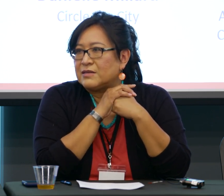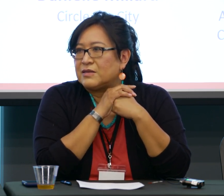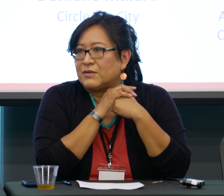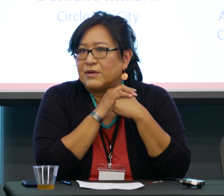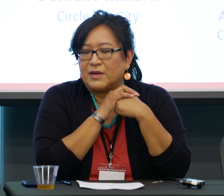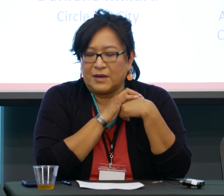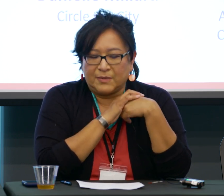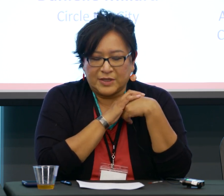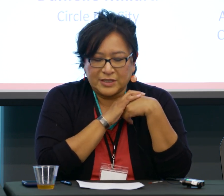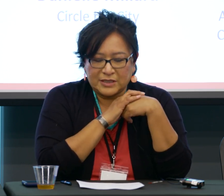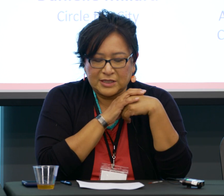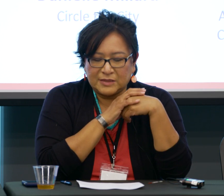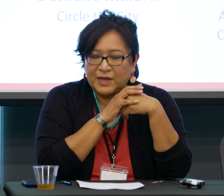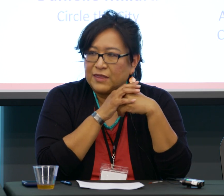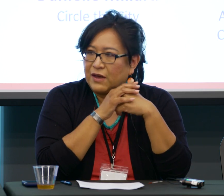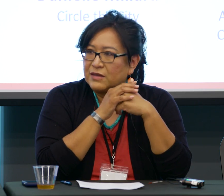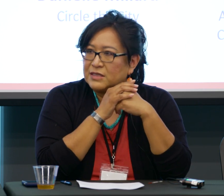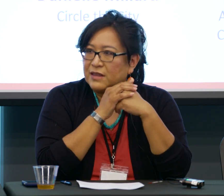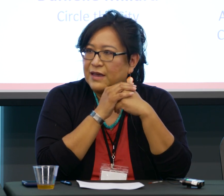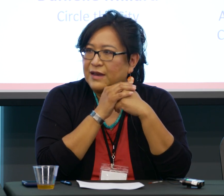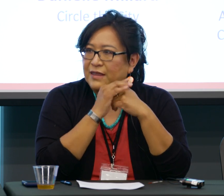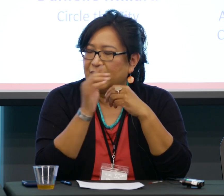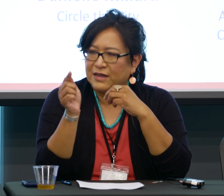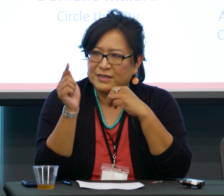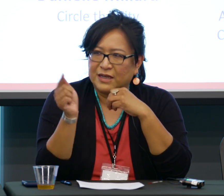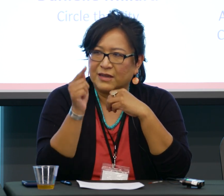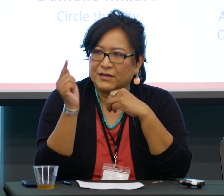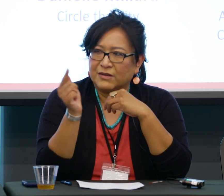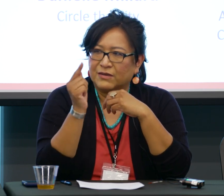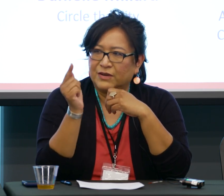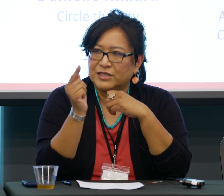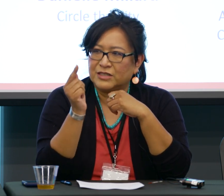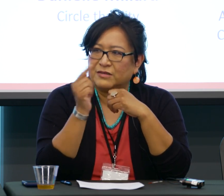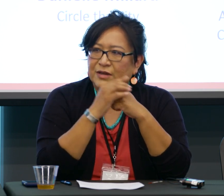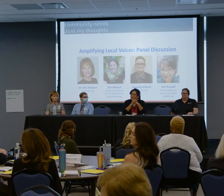So, but just my thoughts on that, and I think you had a second question, right?